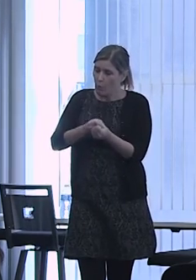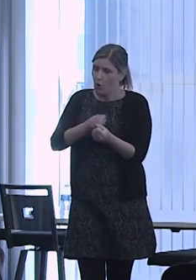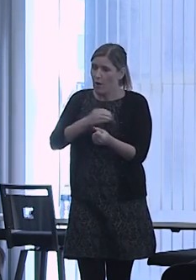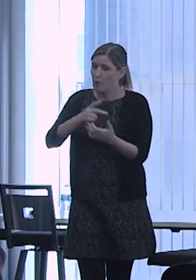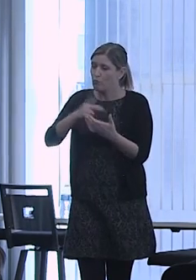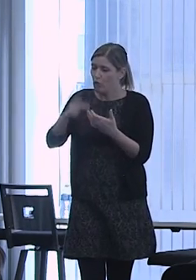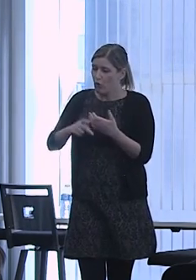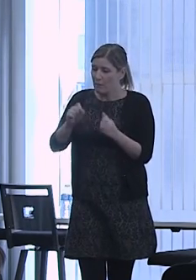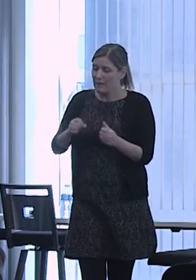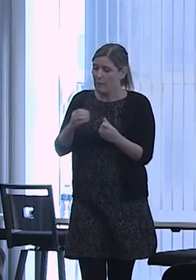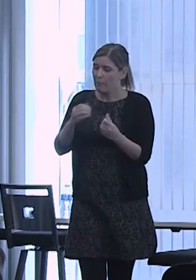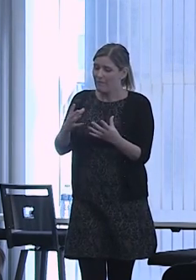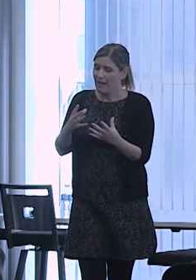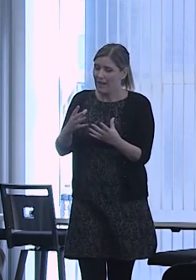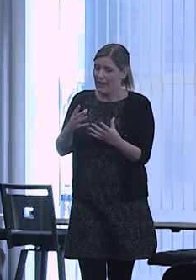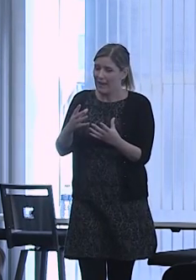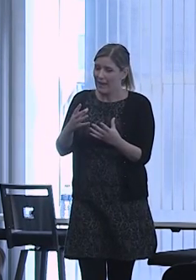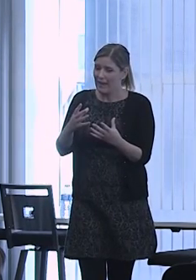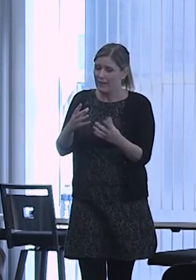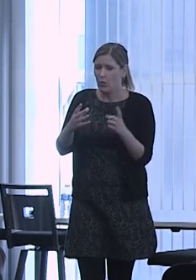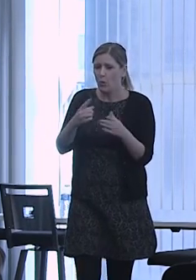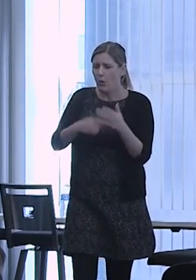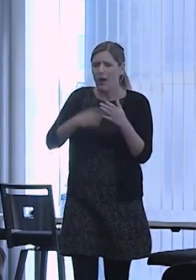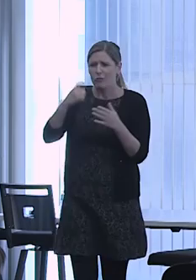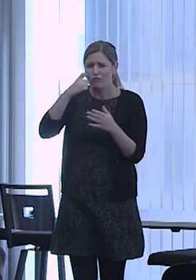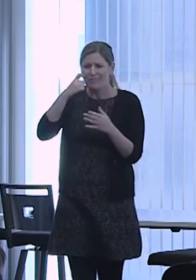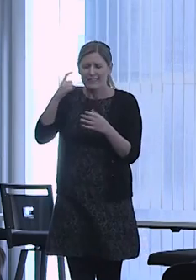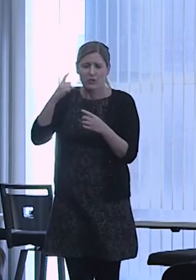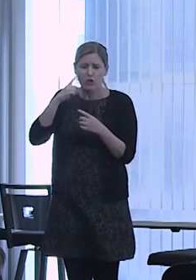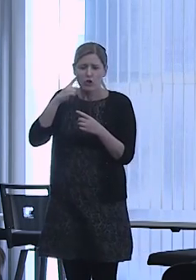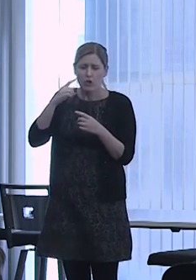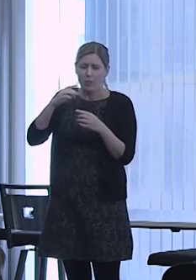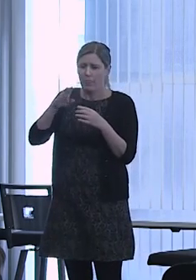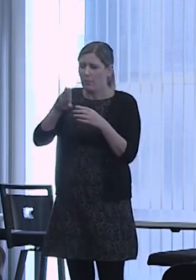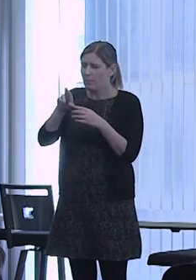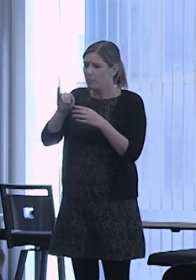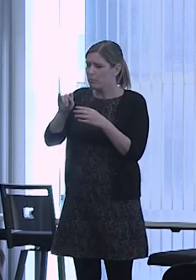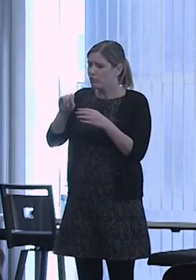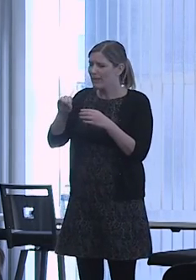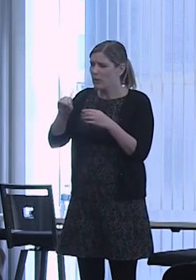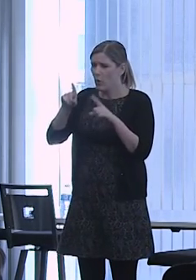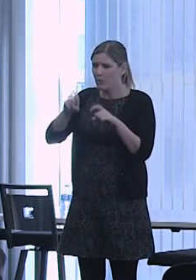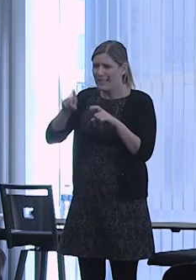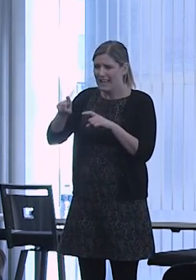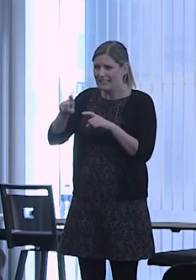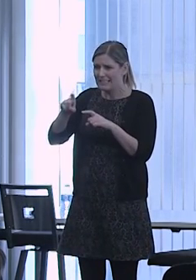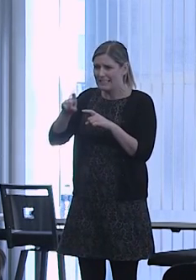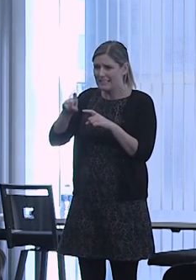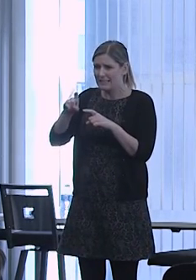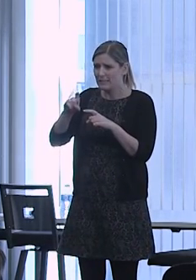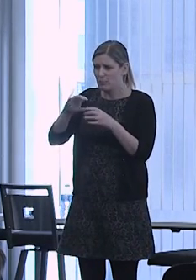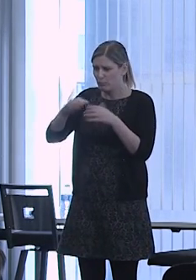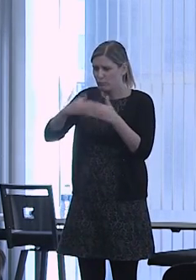pass what I recently heard called the burrito test. The burrito test is, in the space that you're living,